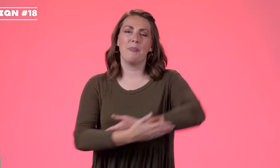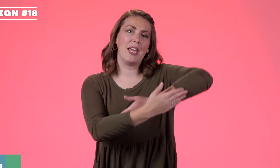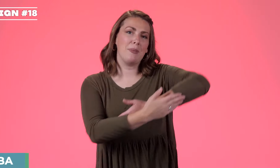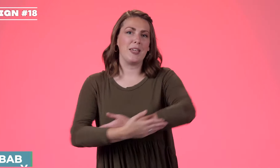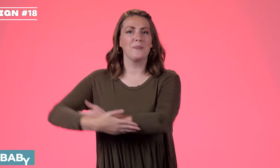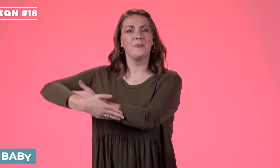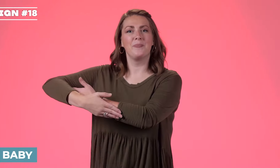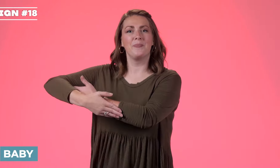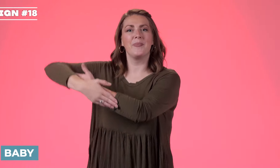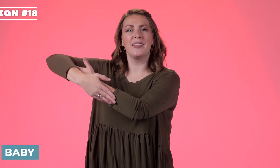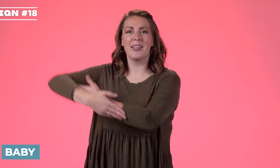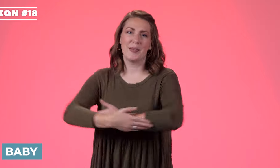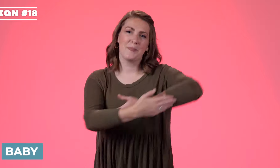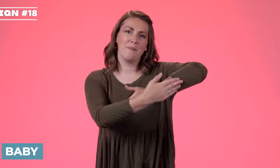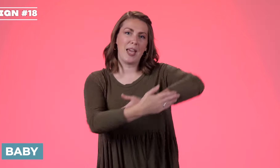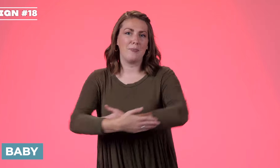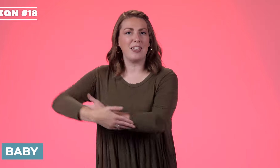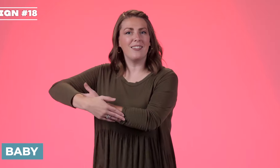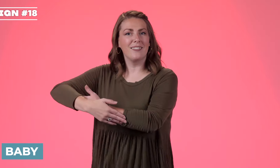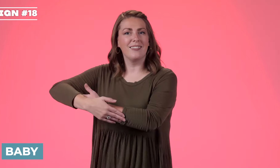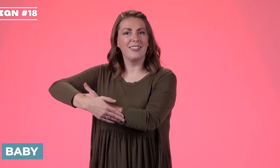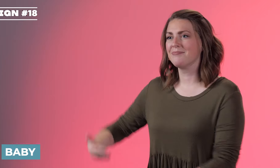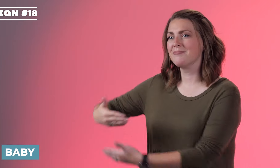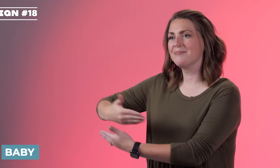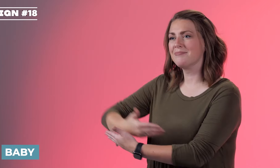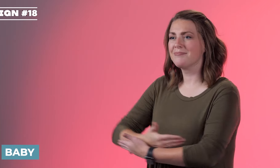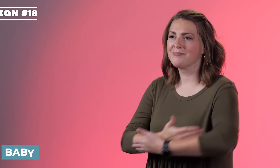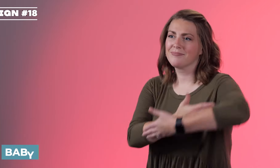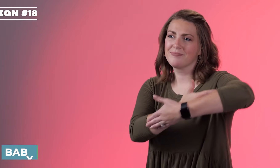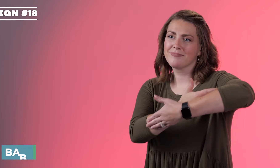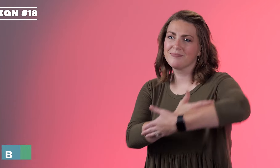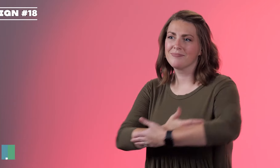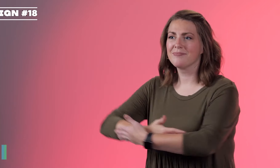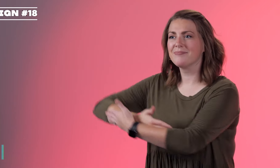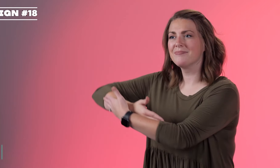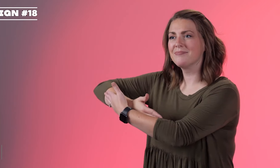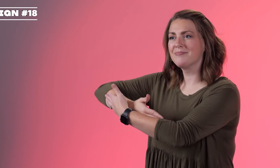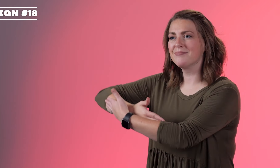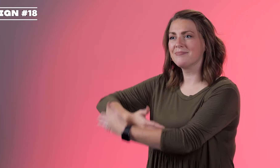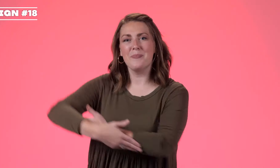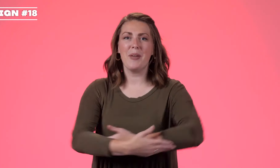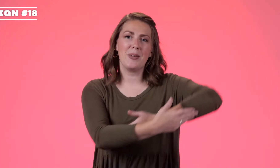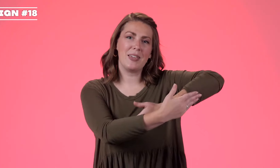'Baby', 'baby', you're just rocking the baby, 'baby'.